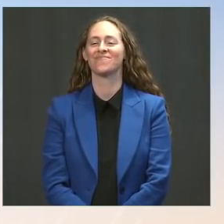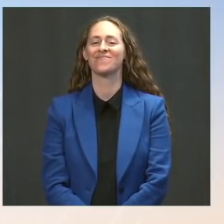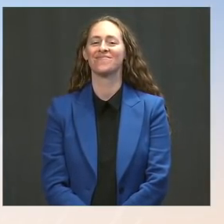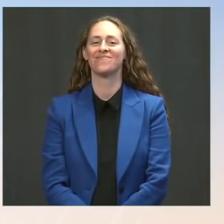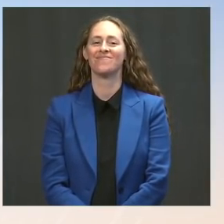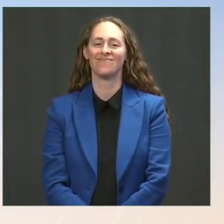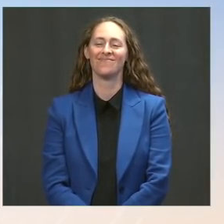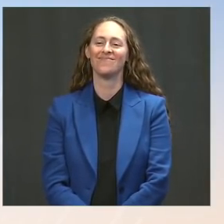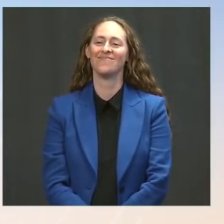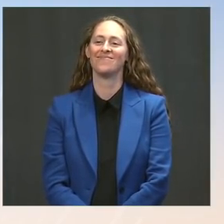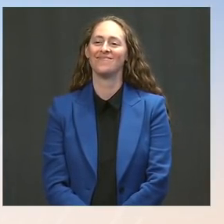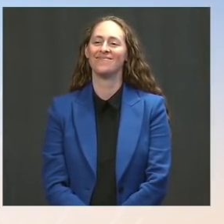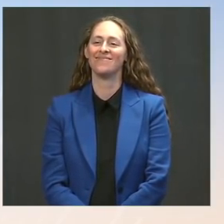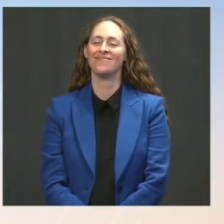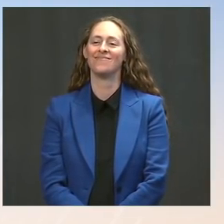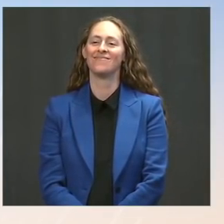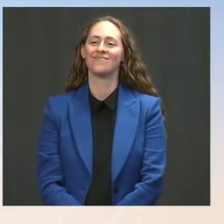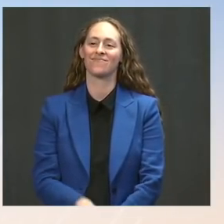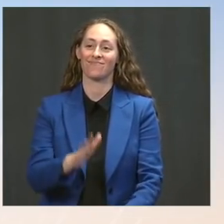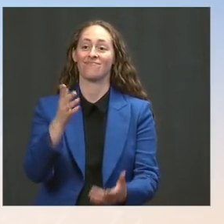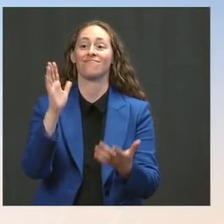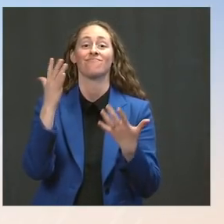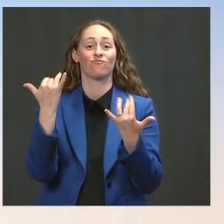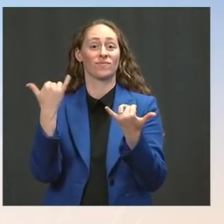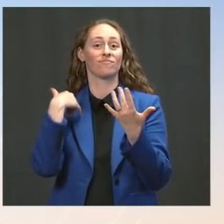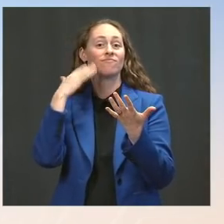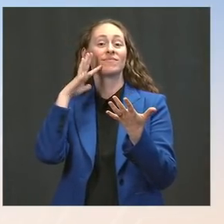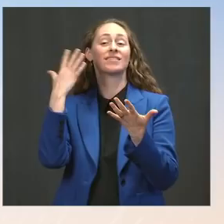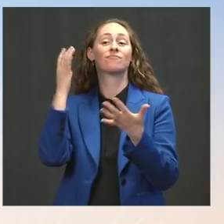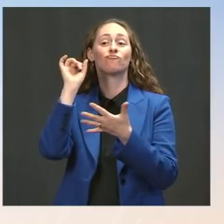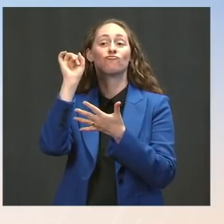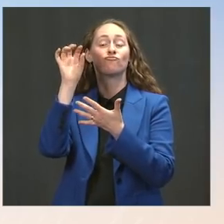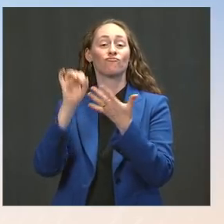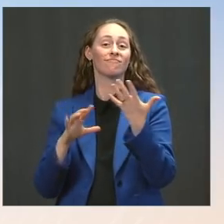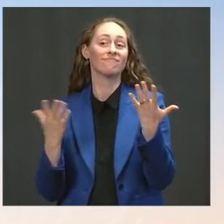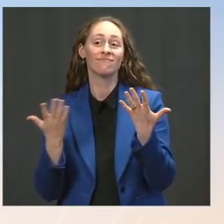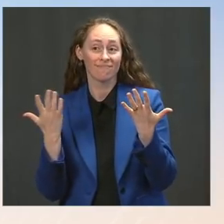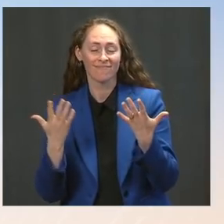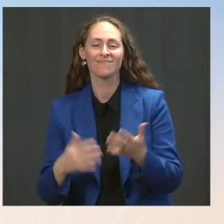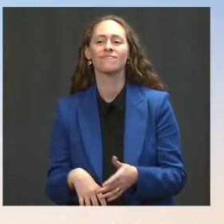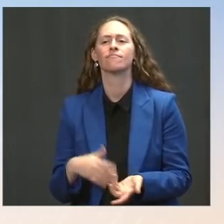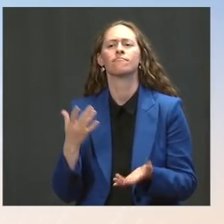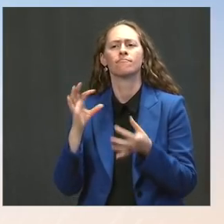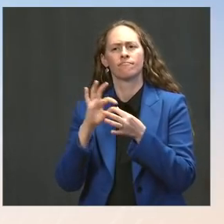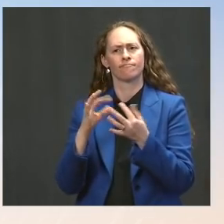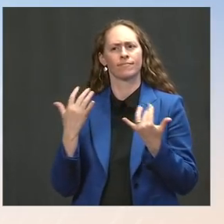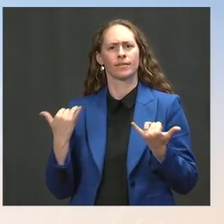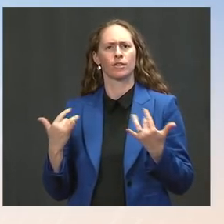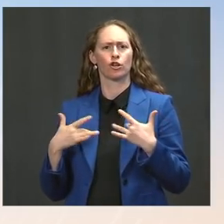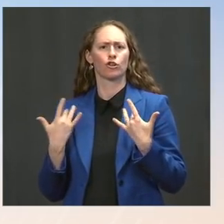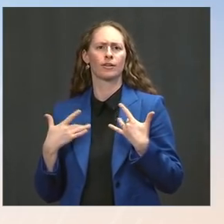Ms. Psaki: Today, I wanted to start by providing a brief note on where we are with our battle against the pandemic at home.